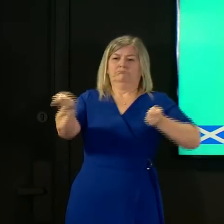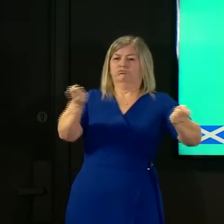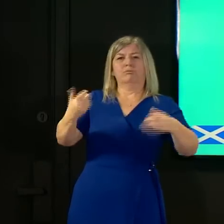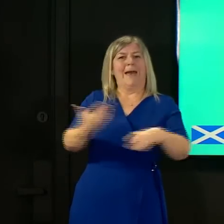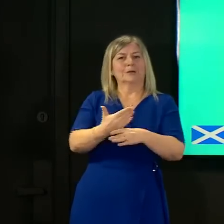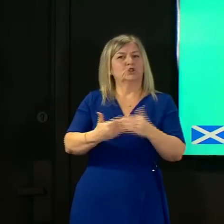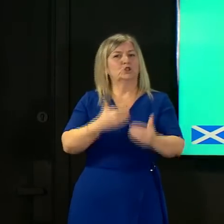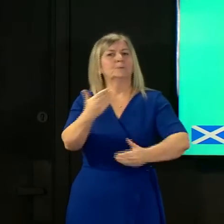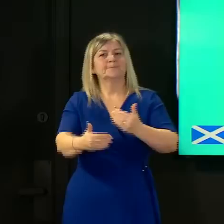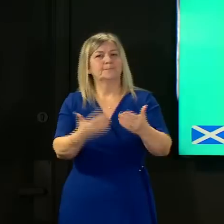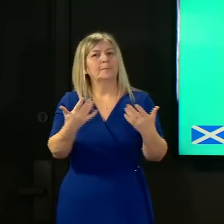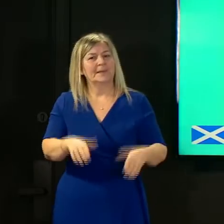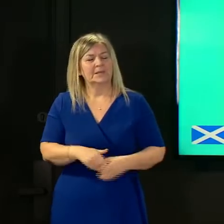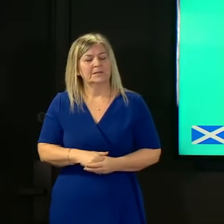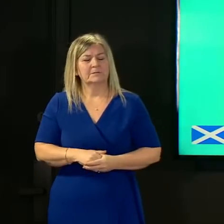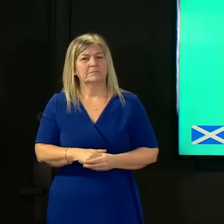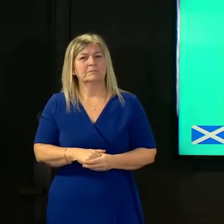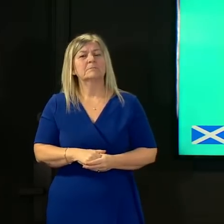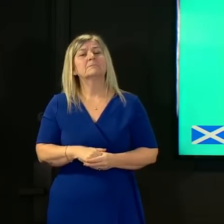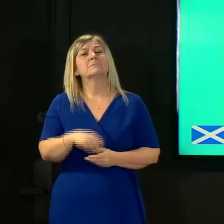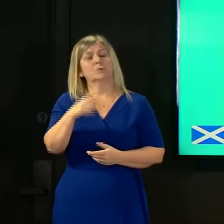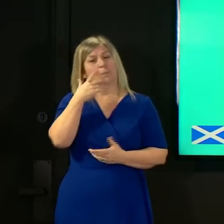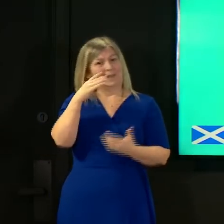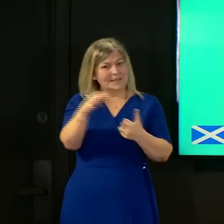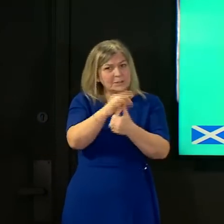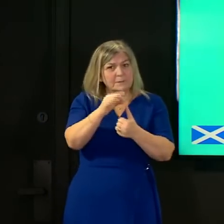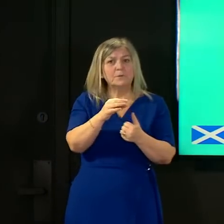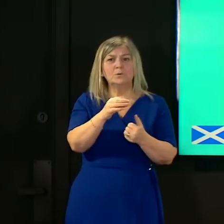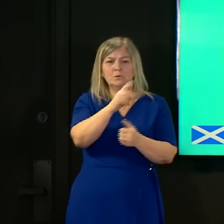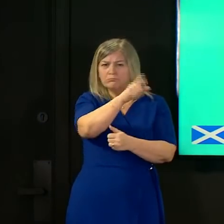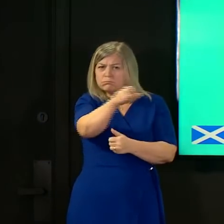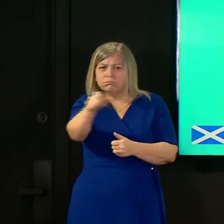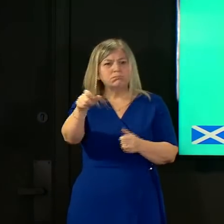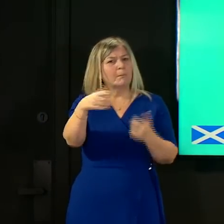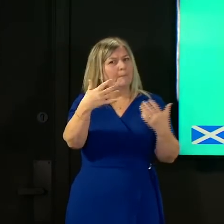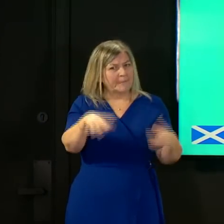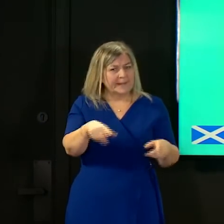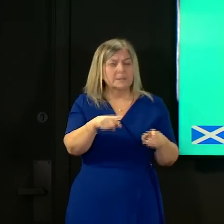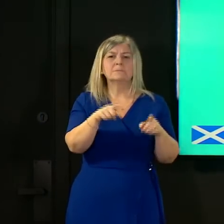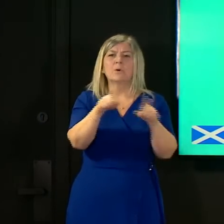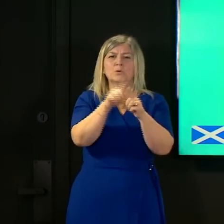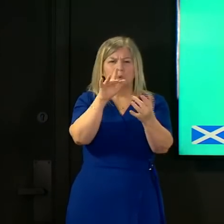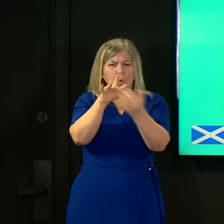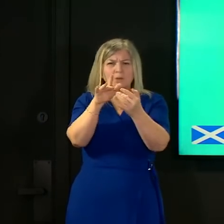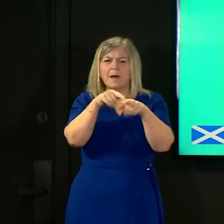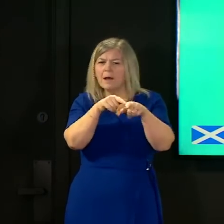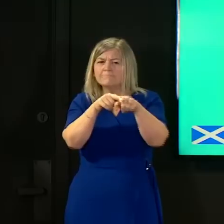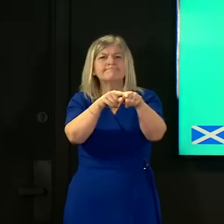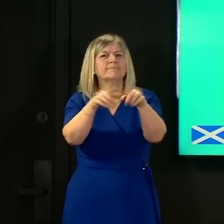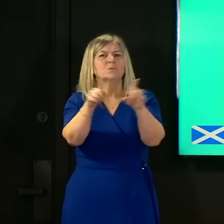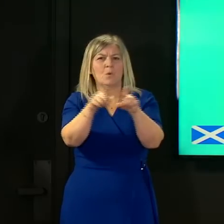further interviews with index cases and enhanced contact tracing and testing of all contacts